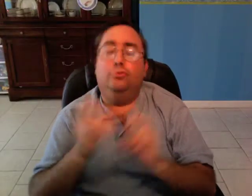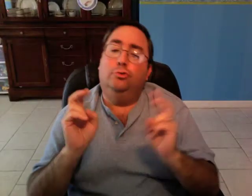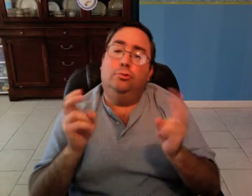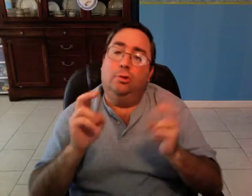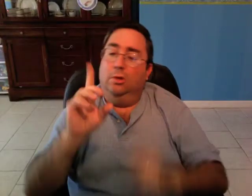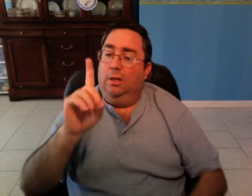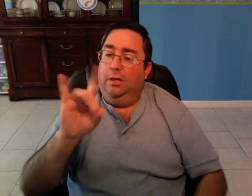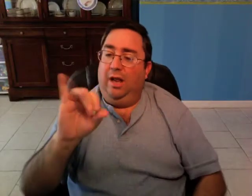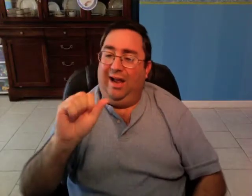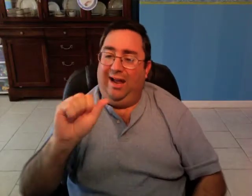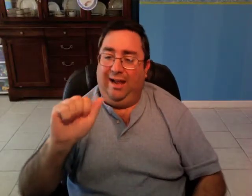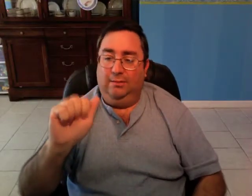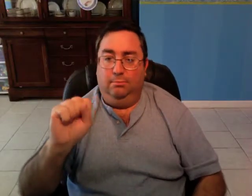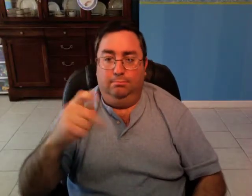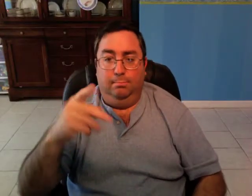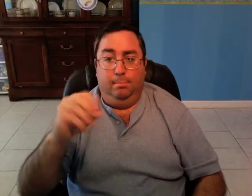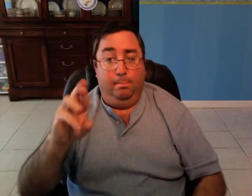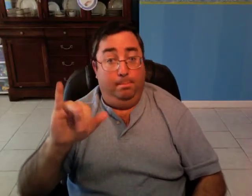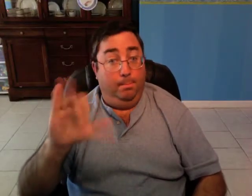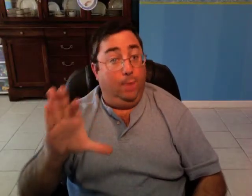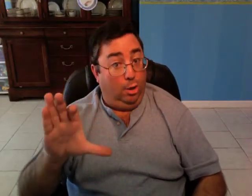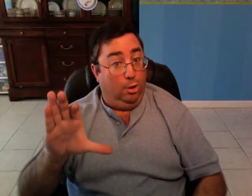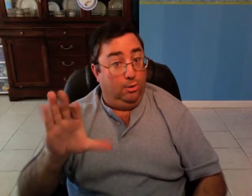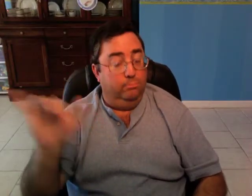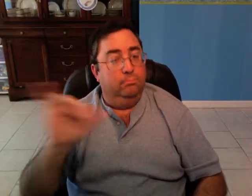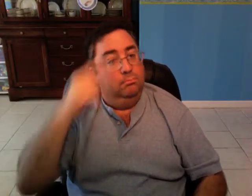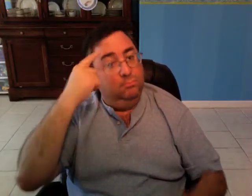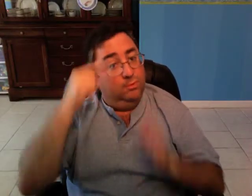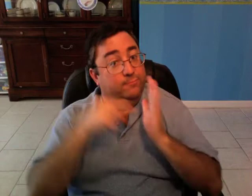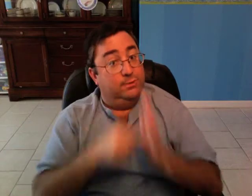Many cultures are "diasporic", like for example, the Jewish culture.